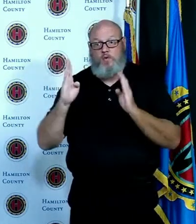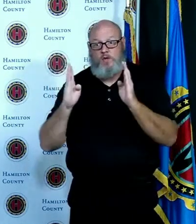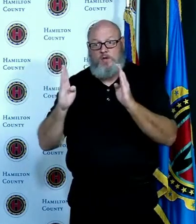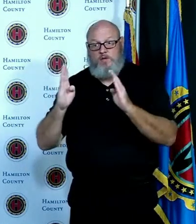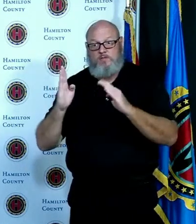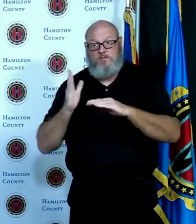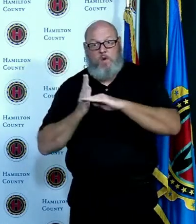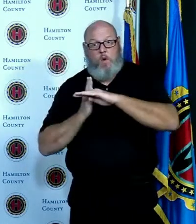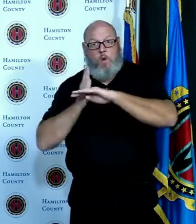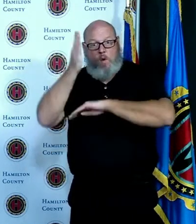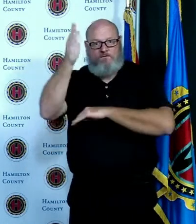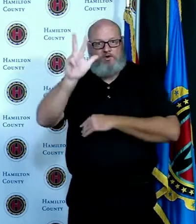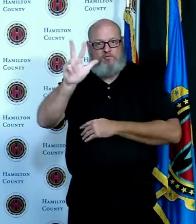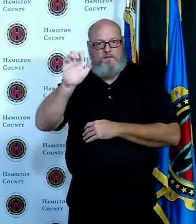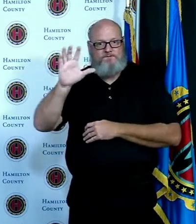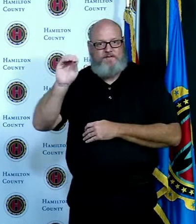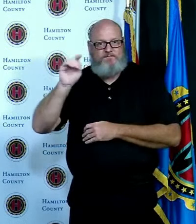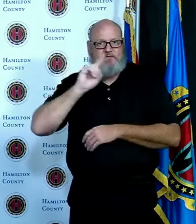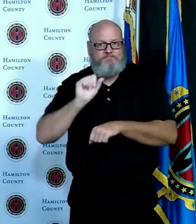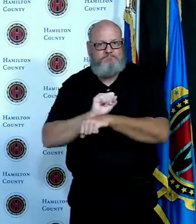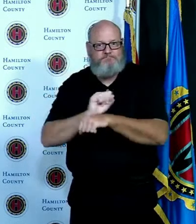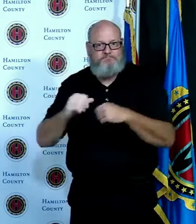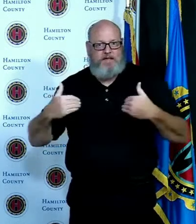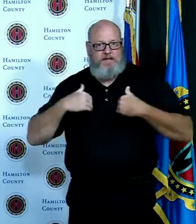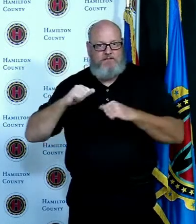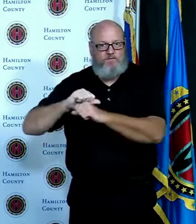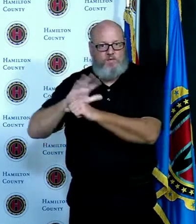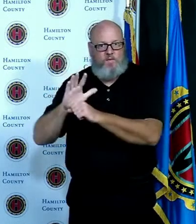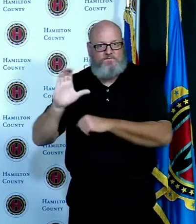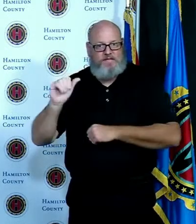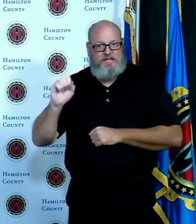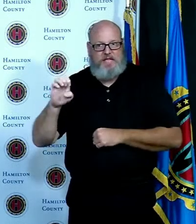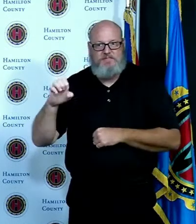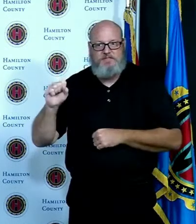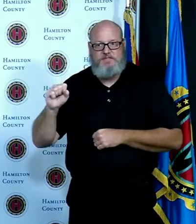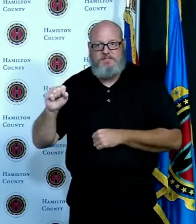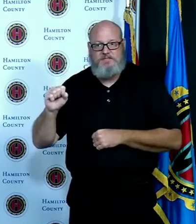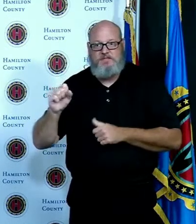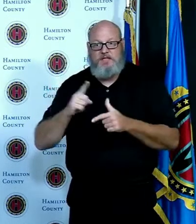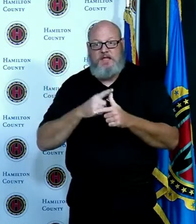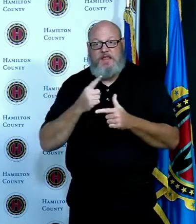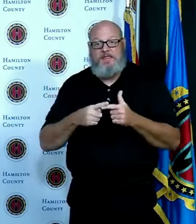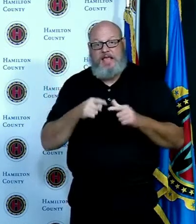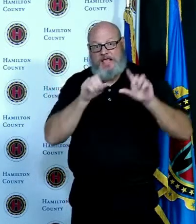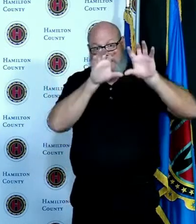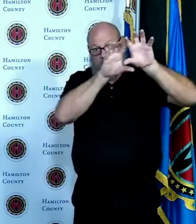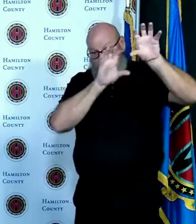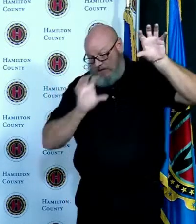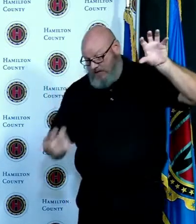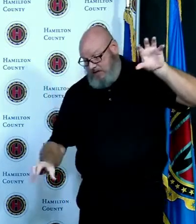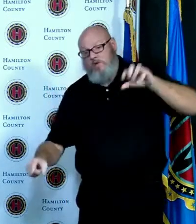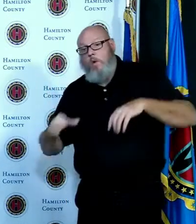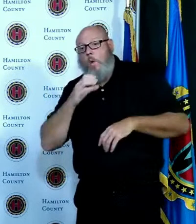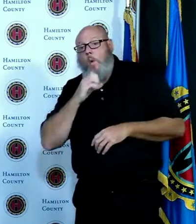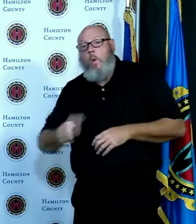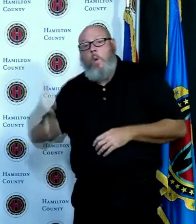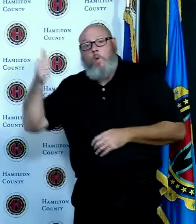unfortunately there were also 200 new cases in the 70 to 90 age group this increase is clearly our